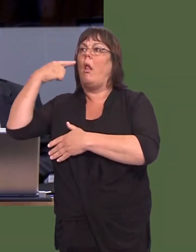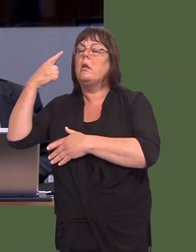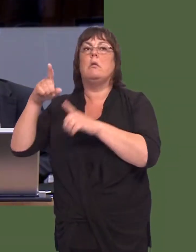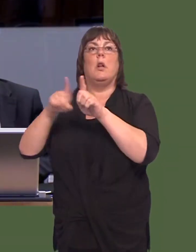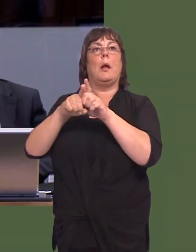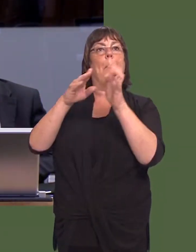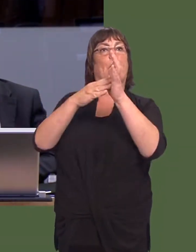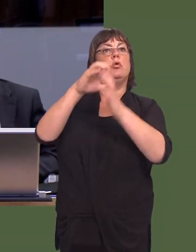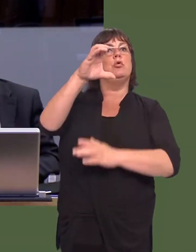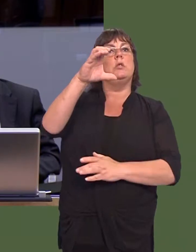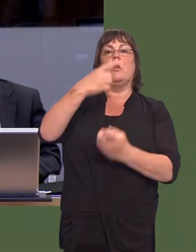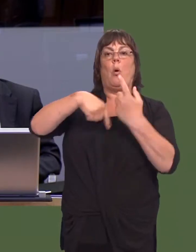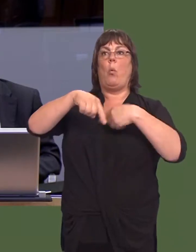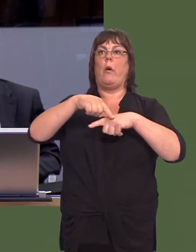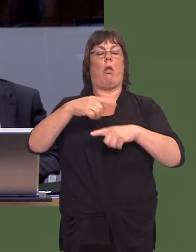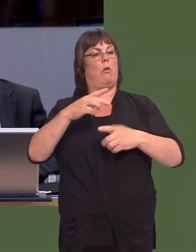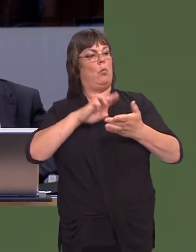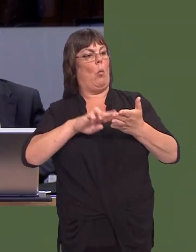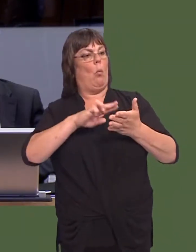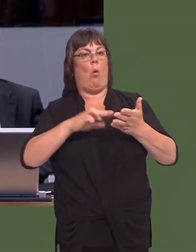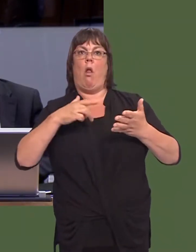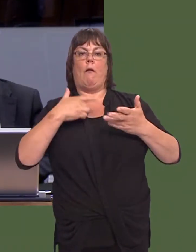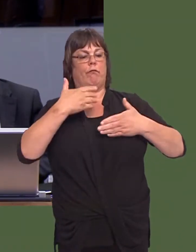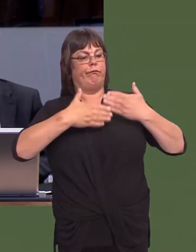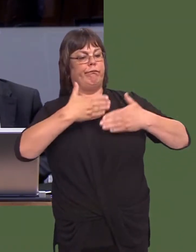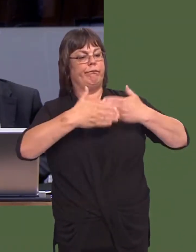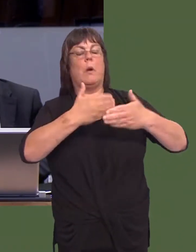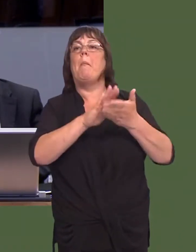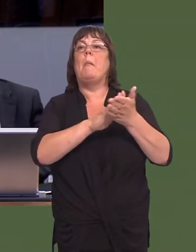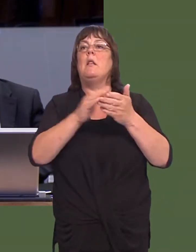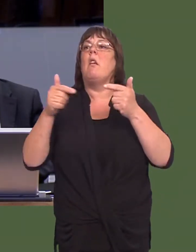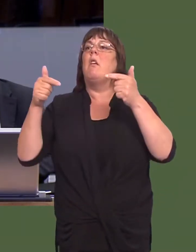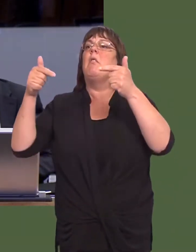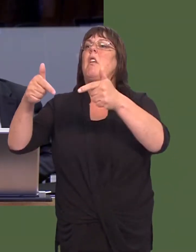and, ultimately, by getting about our normal way of life, we are defeating these terroristsóthese